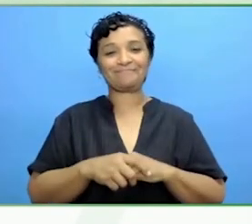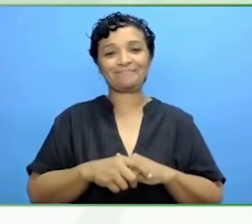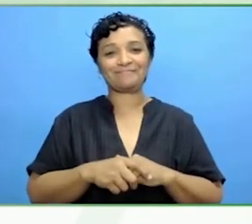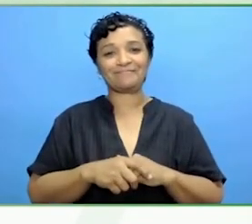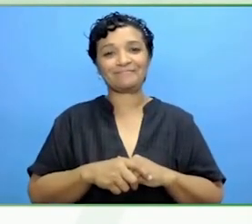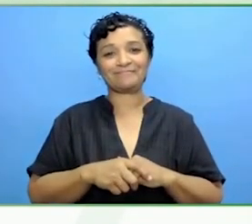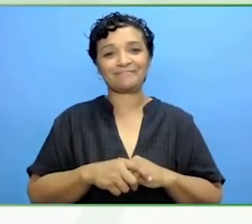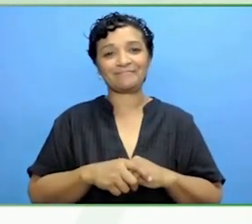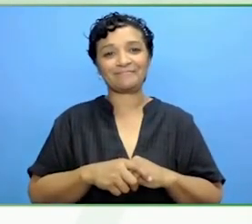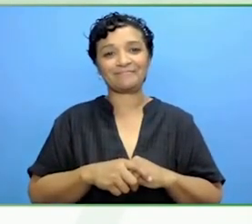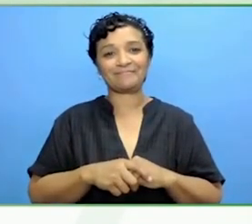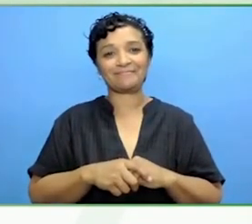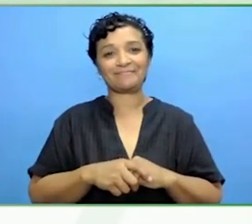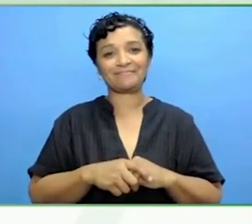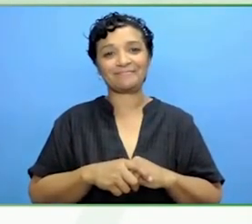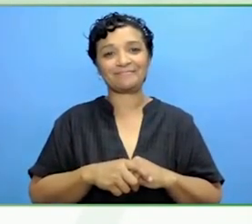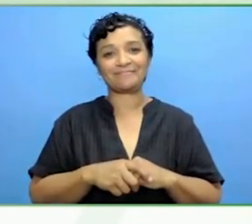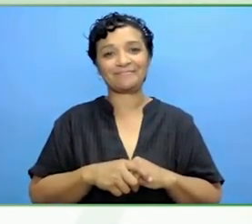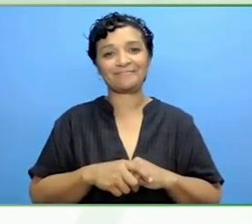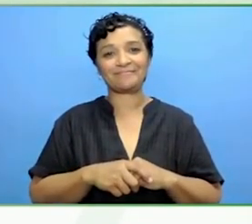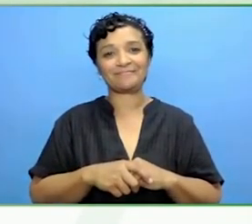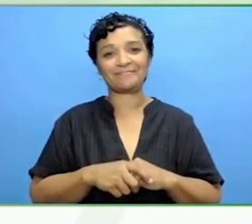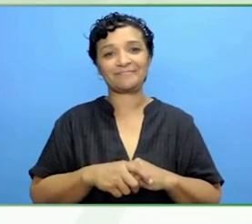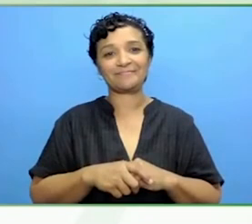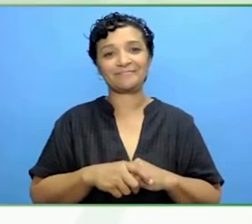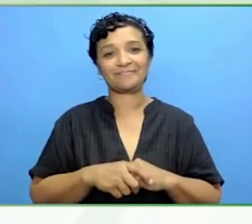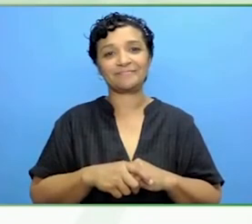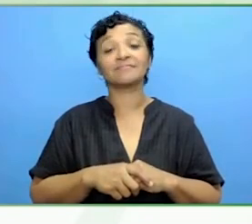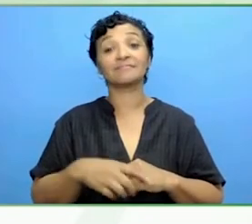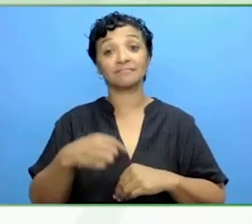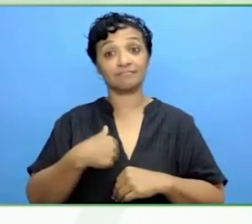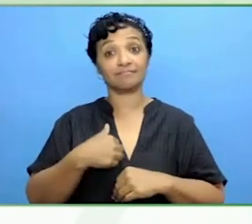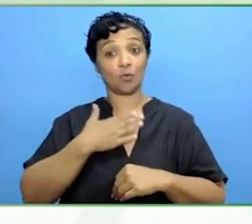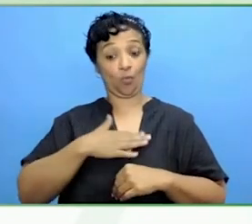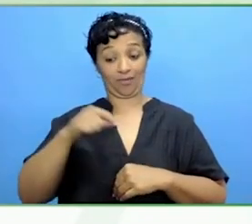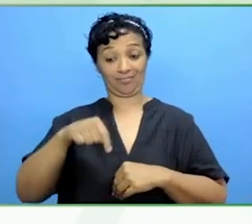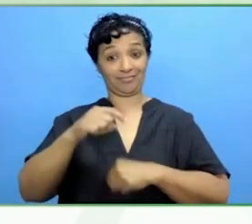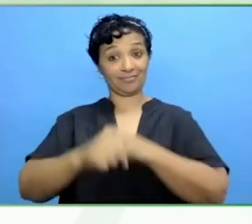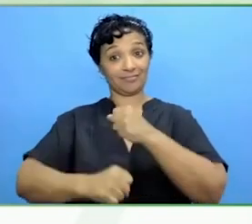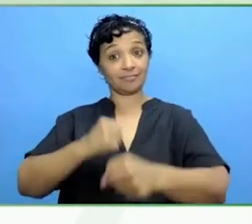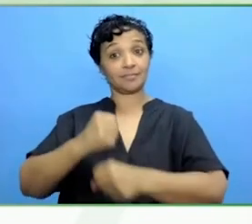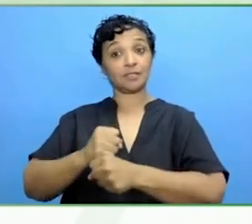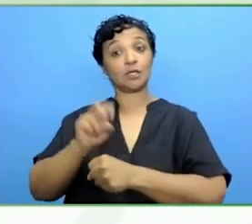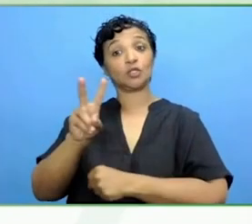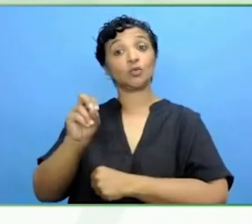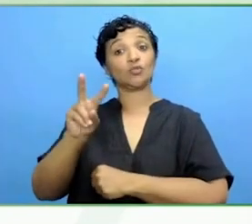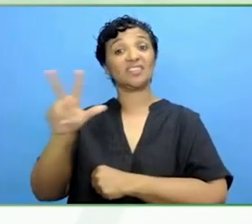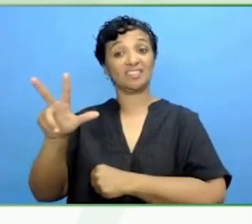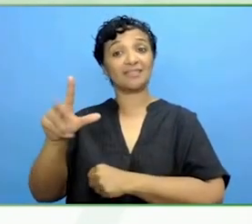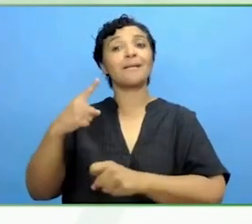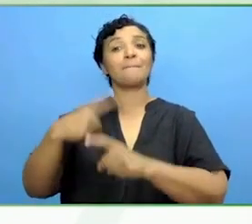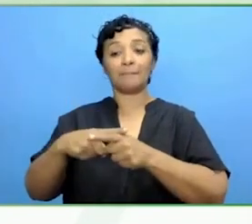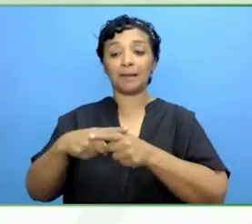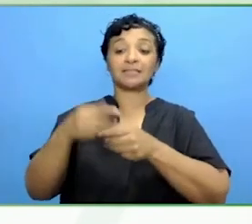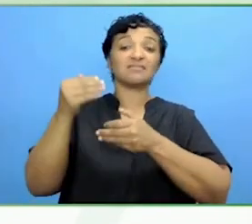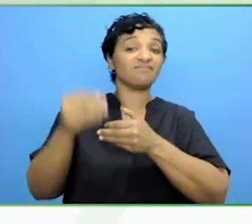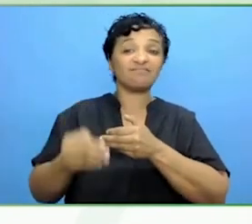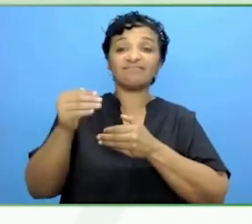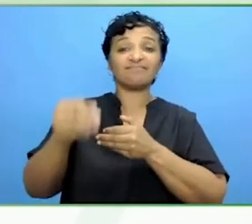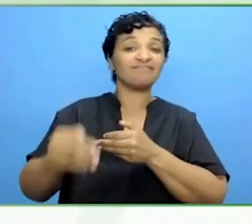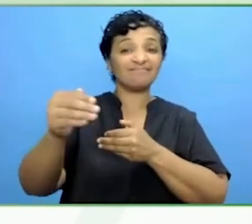What I want for this year and every year, every day, every minute,